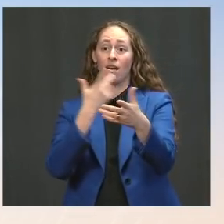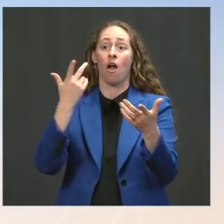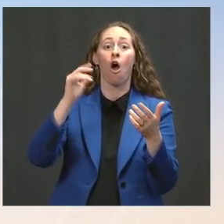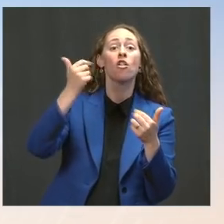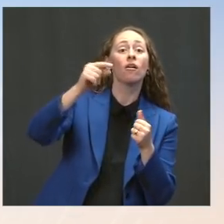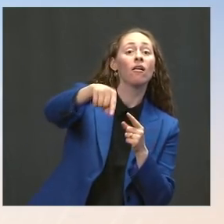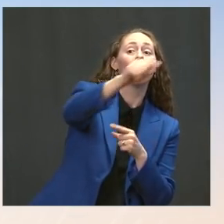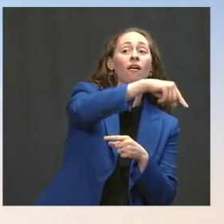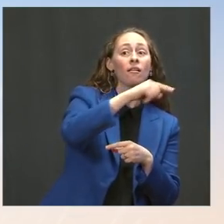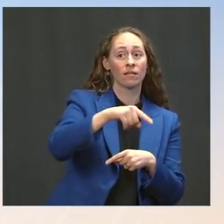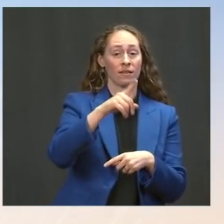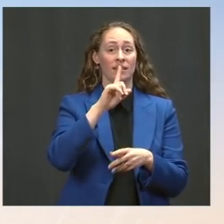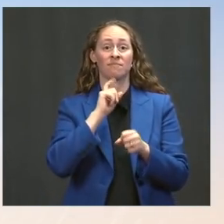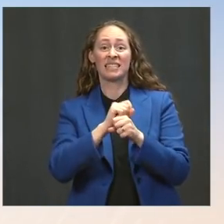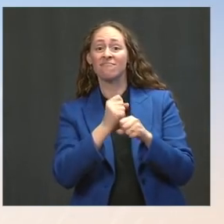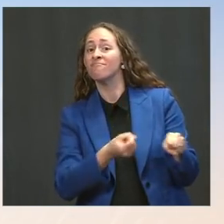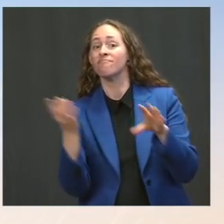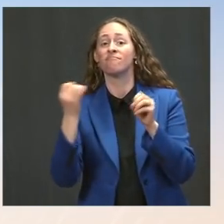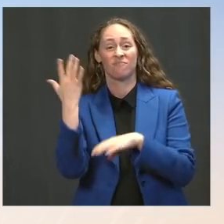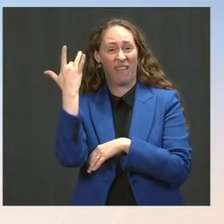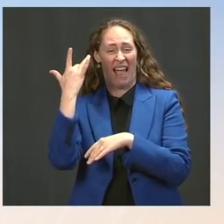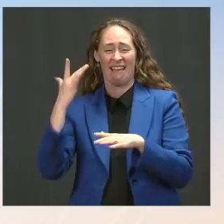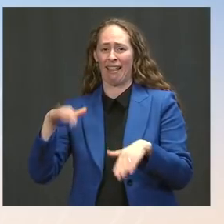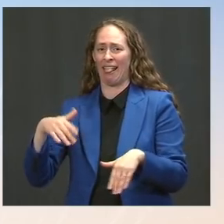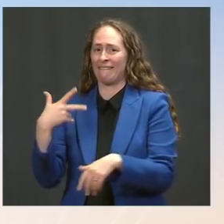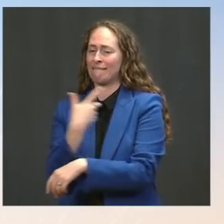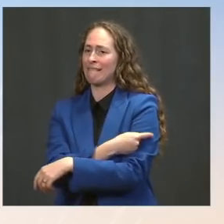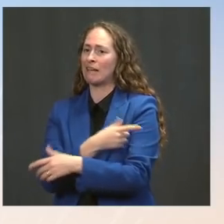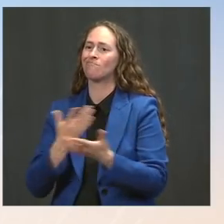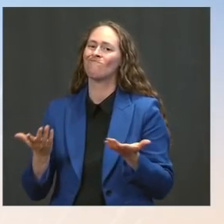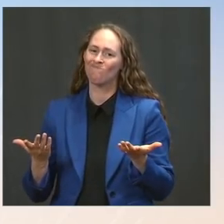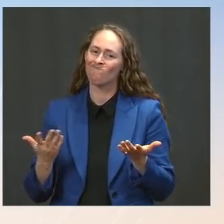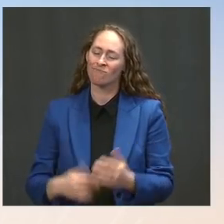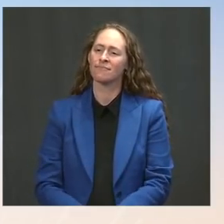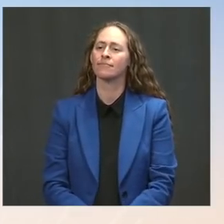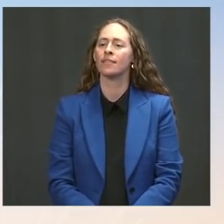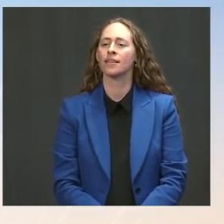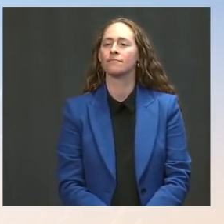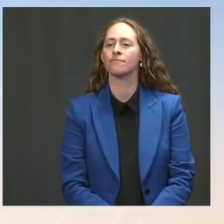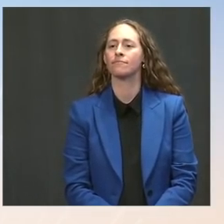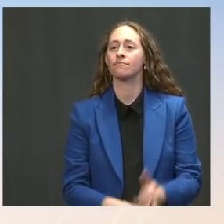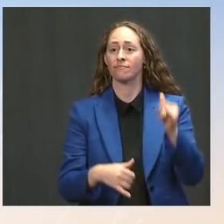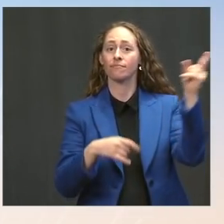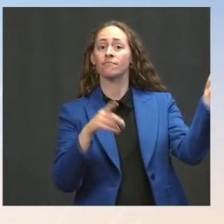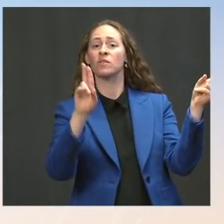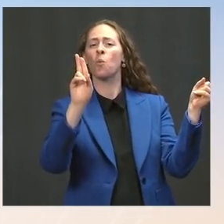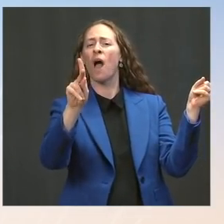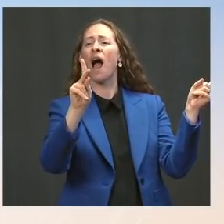And data out from the United Kingdom, which has experienced -- experiencing its own surge in cases driven by Delta,